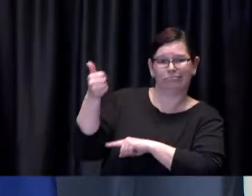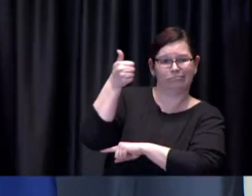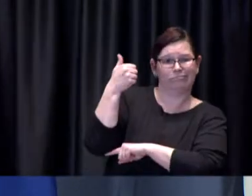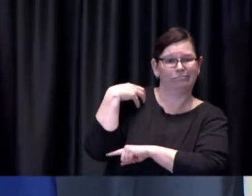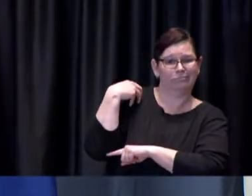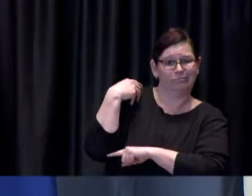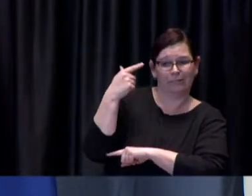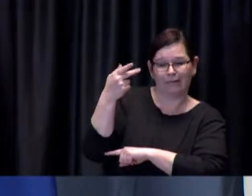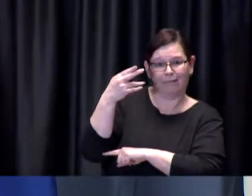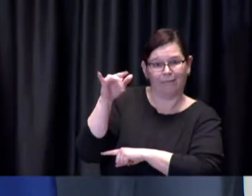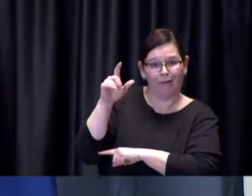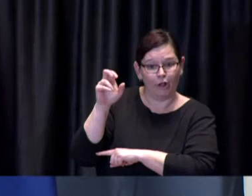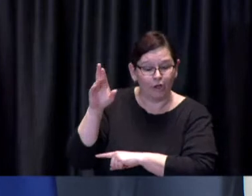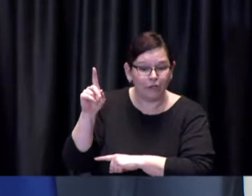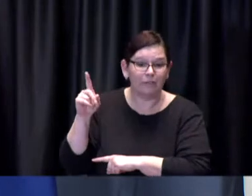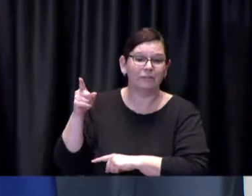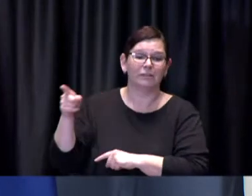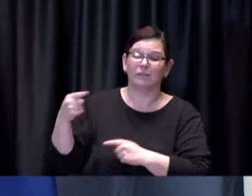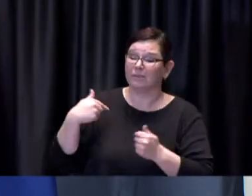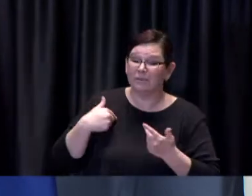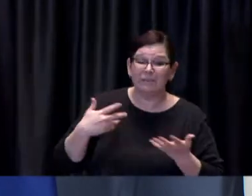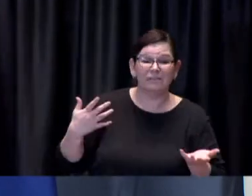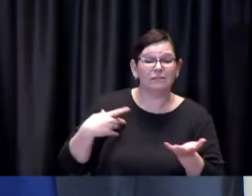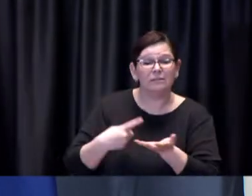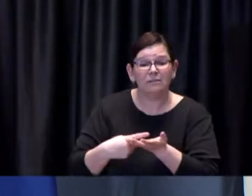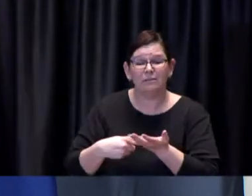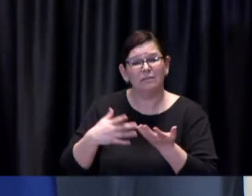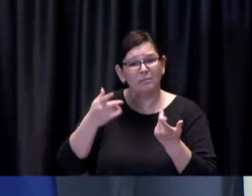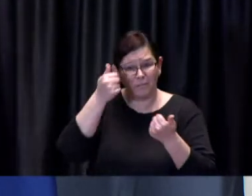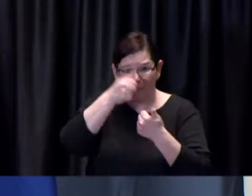that there are things that happen external to all of the governments including our own and the other